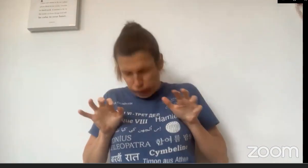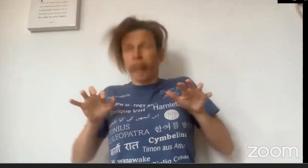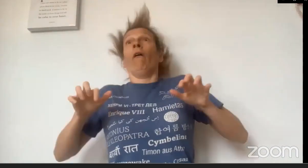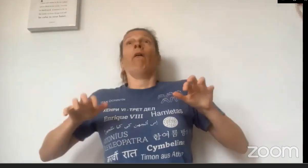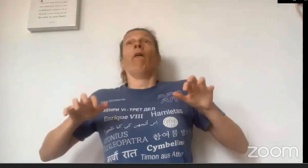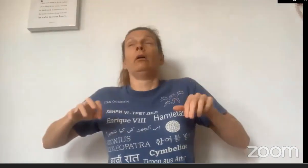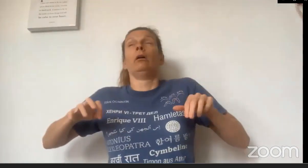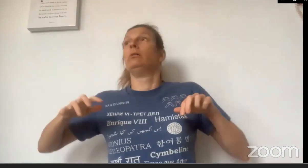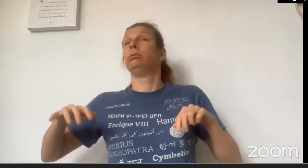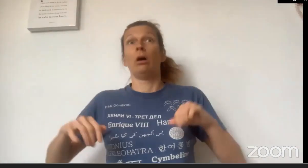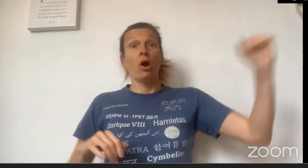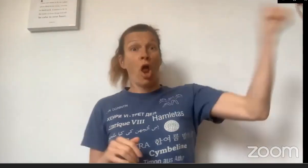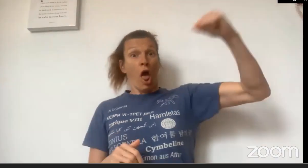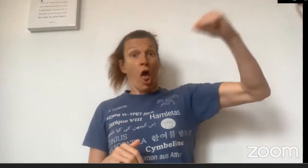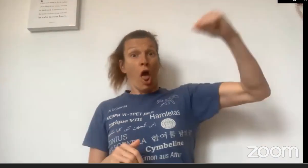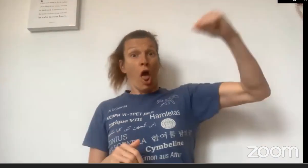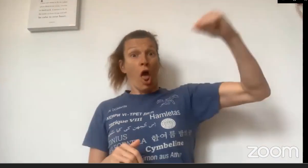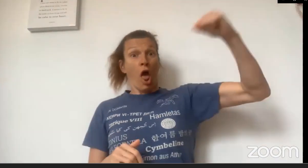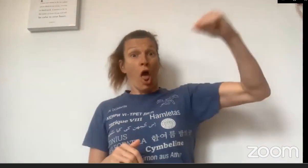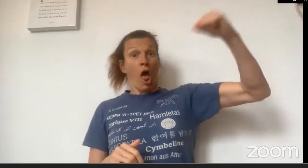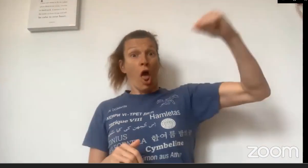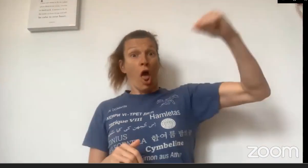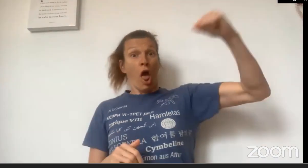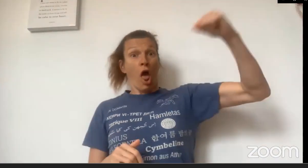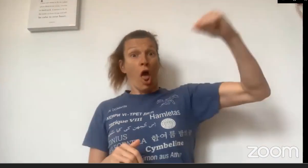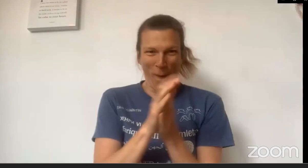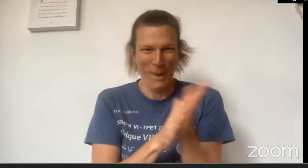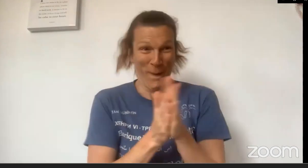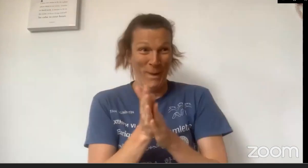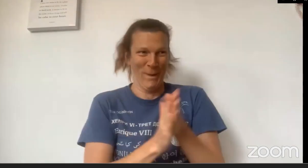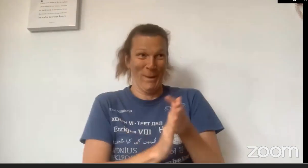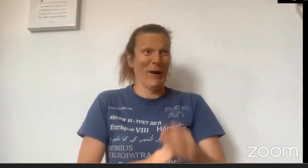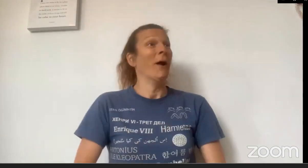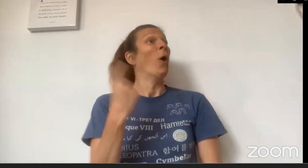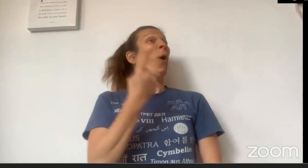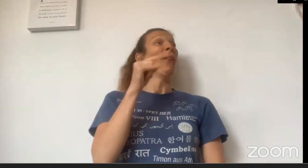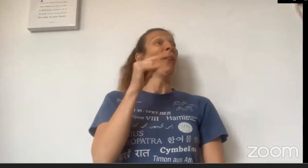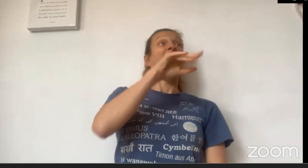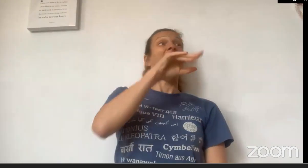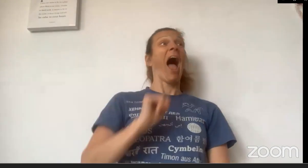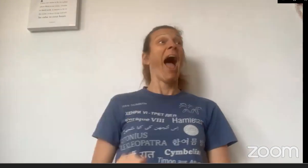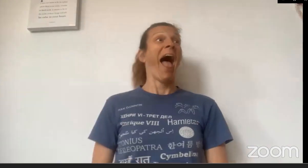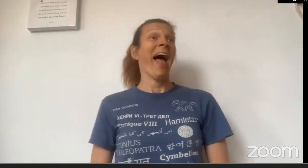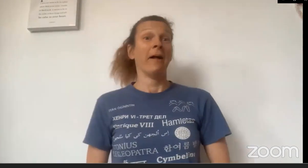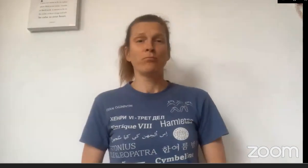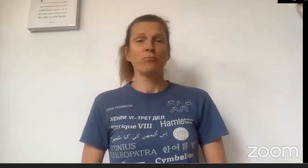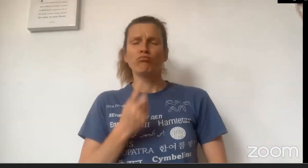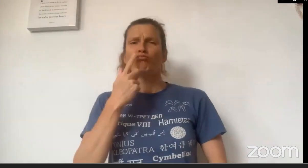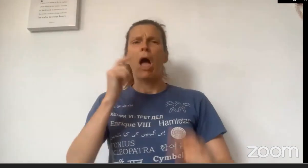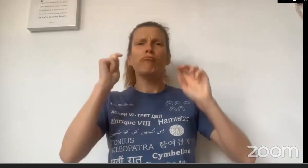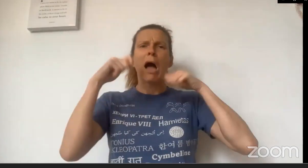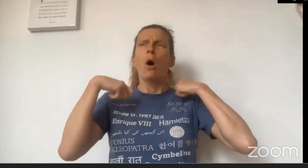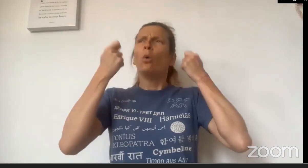asleep when he heard a bang on the door. "Oh, how exciting!" thought The Wolf.